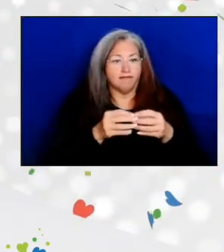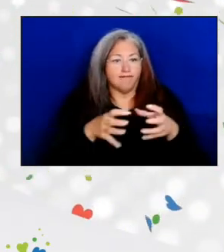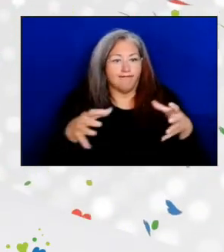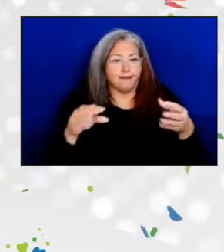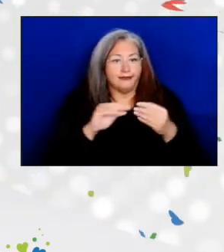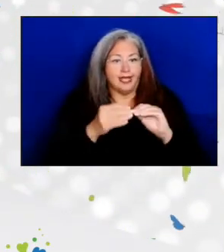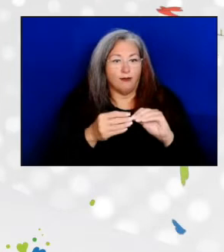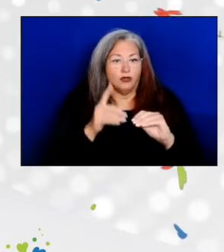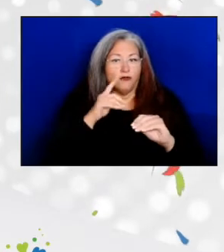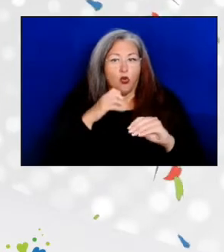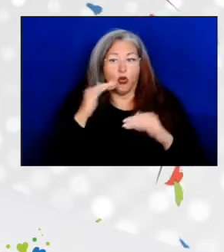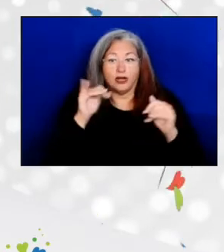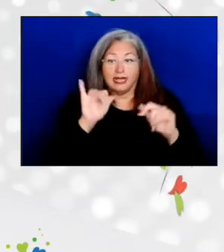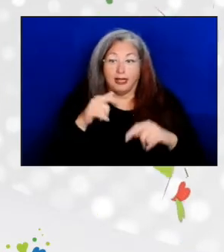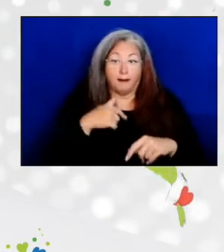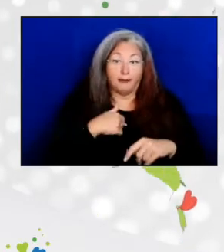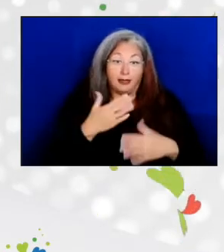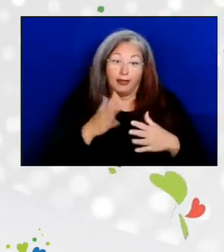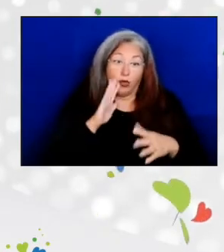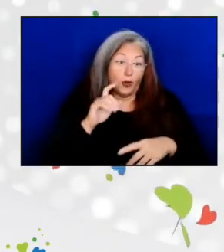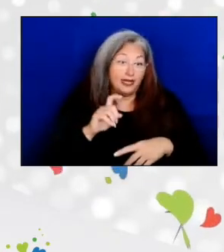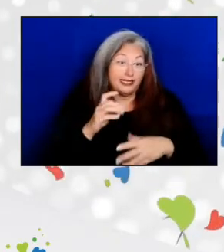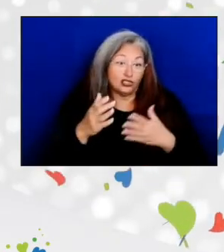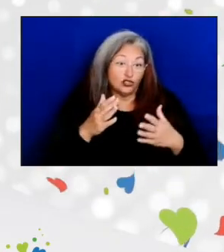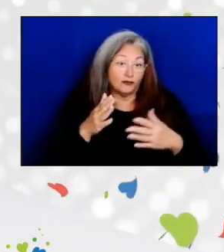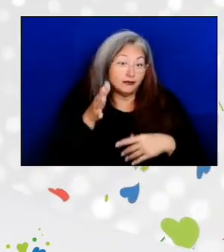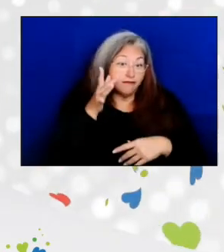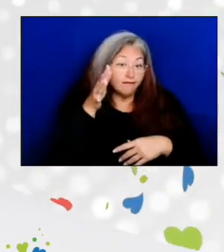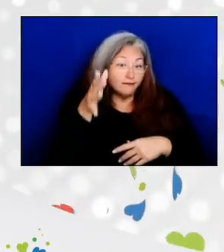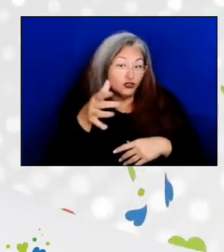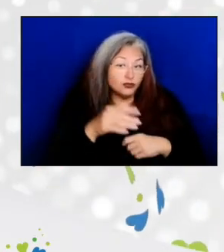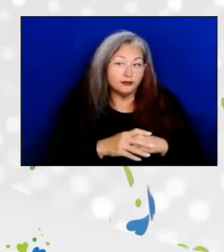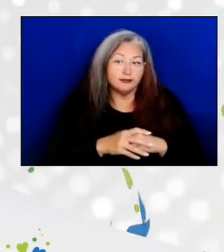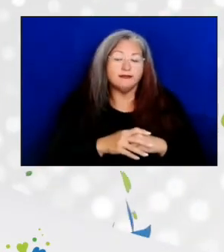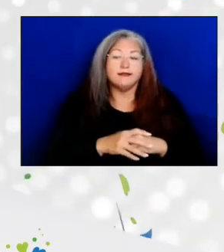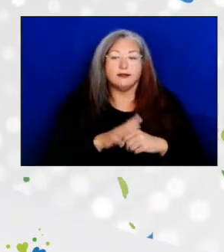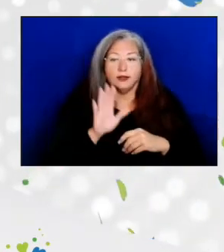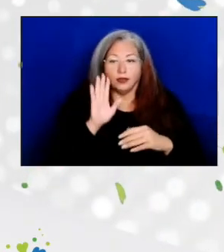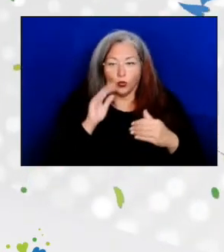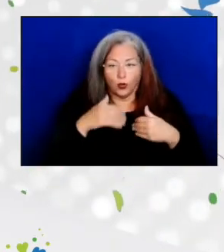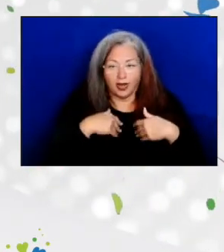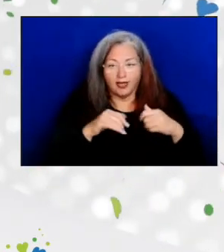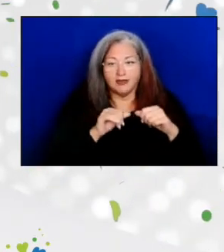who like me, might need services in the future, and there will be continued unmet need.